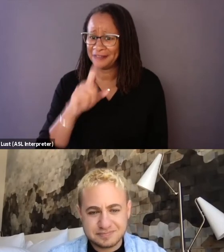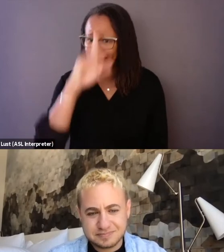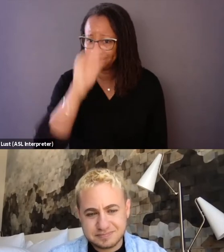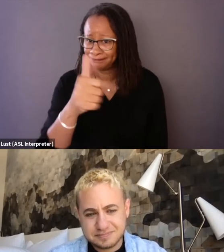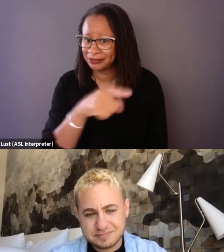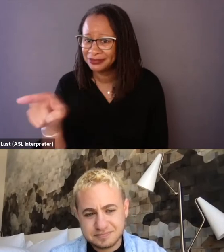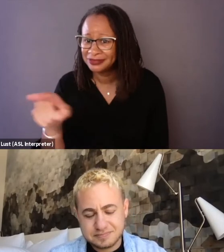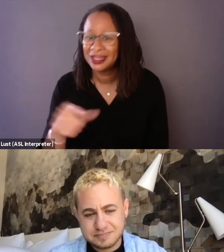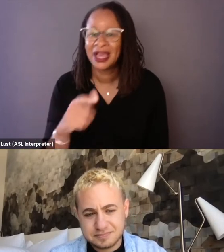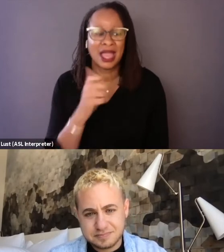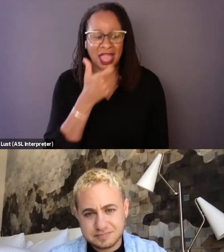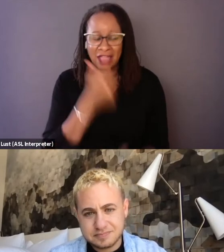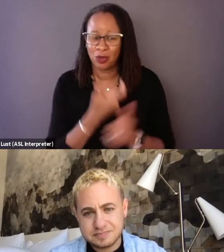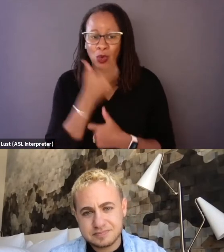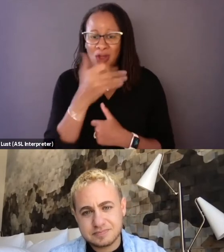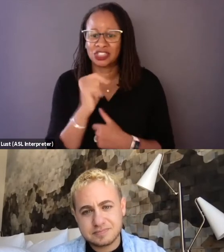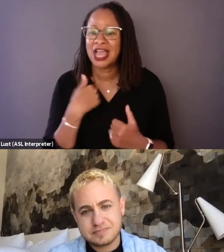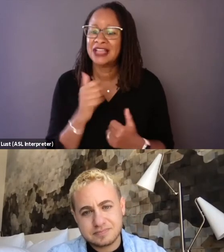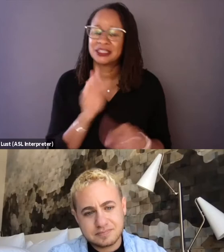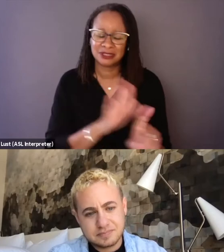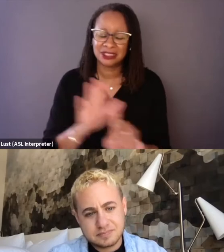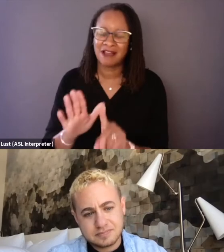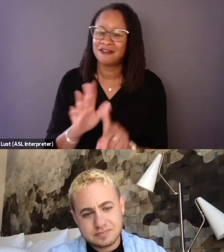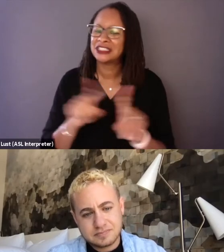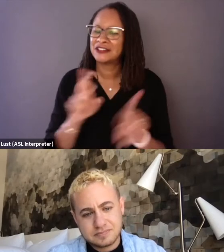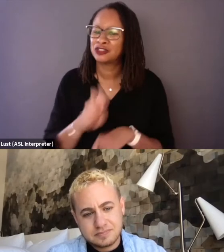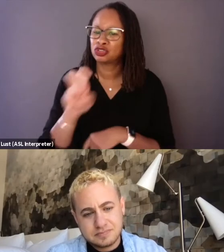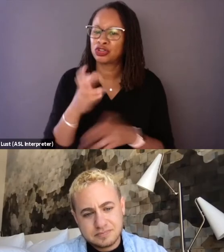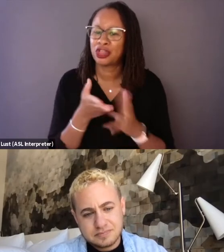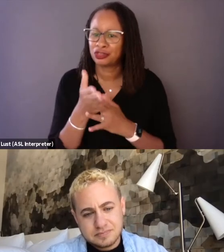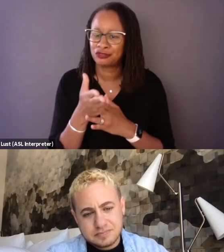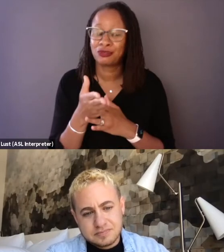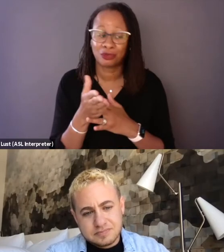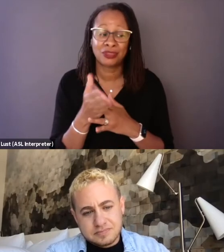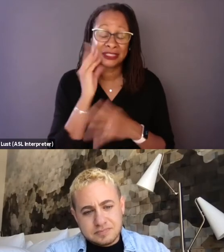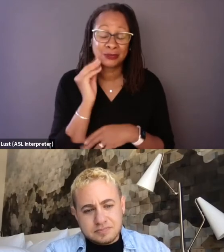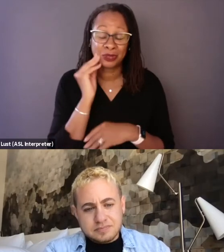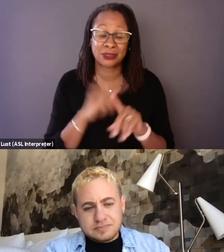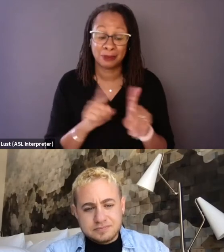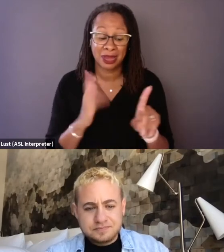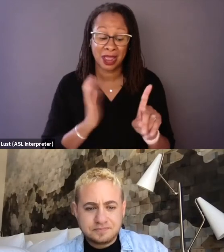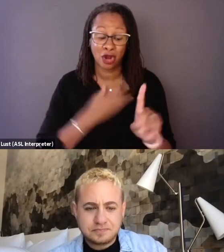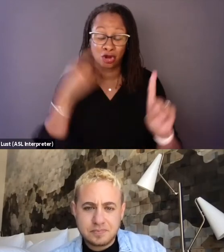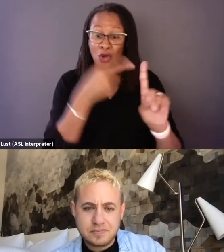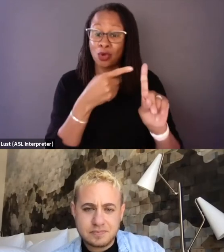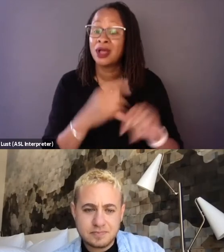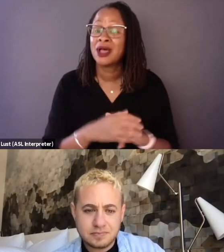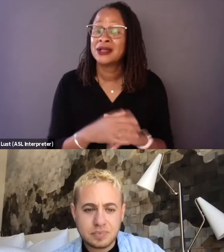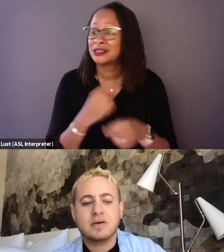through that experience, but I think our intention was to make a film that was more of a subtle education